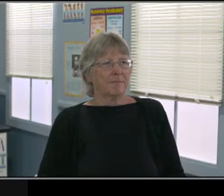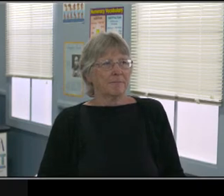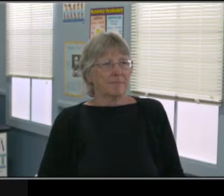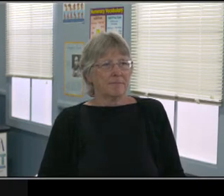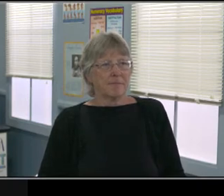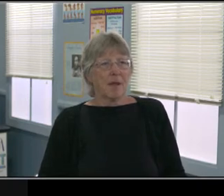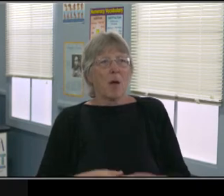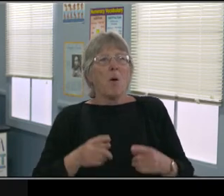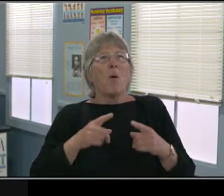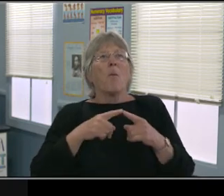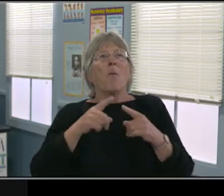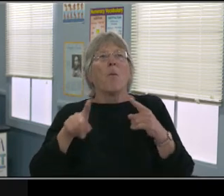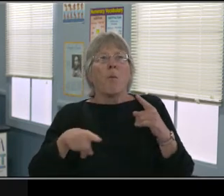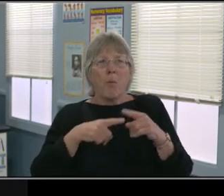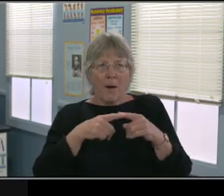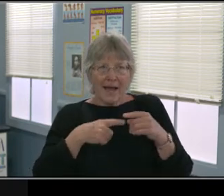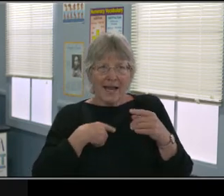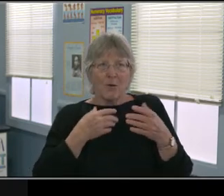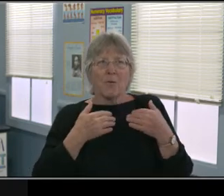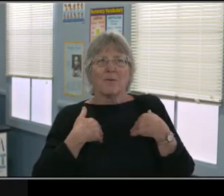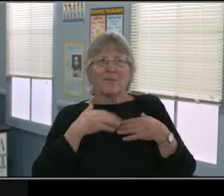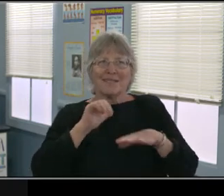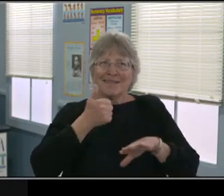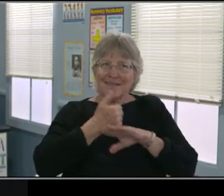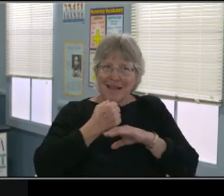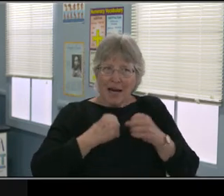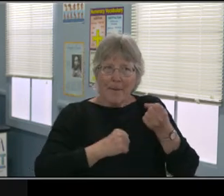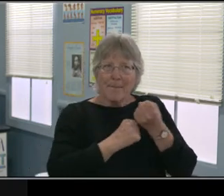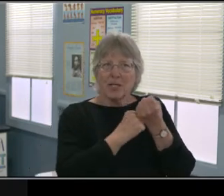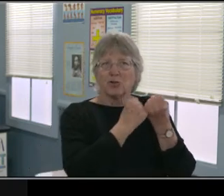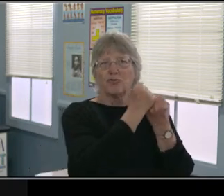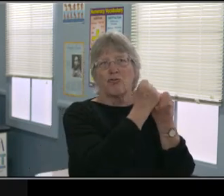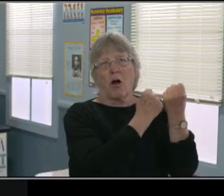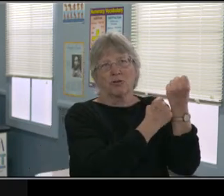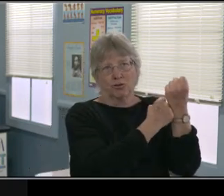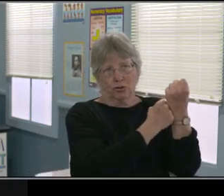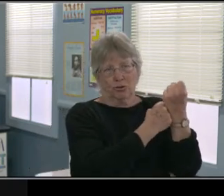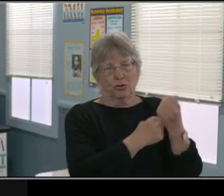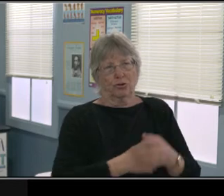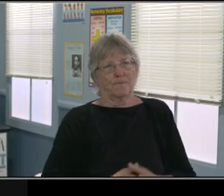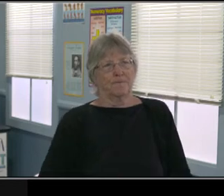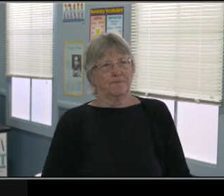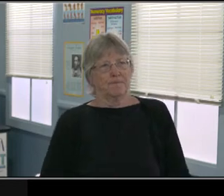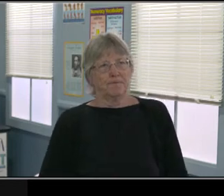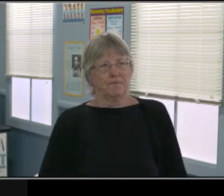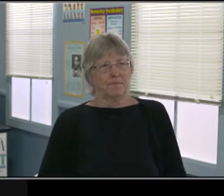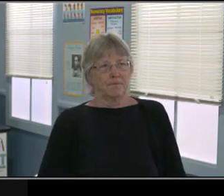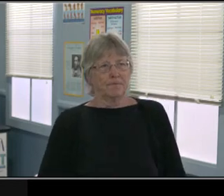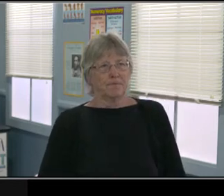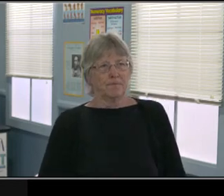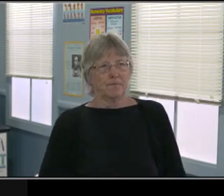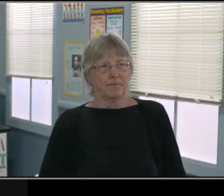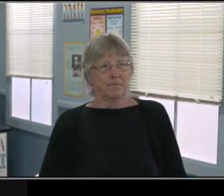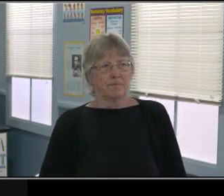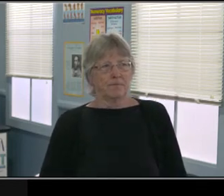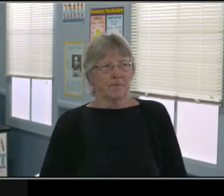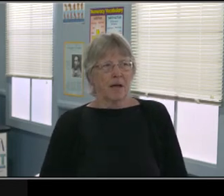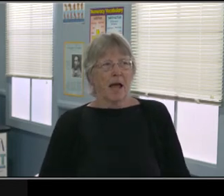What we want to do as parents, we want to produce independent thinkers who make good decisions.